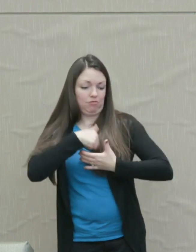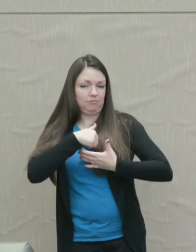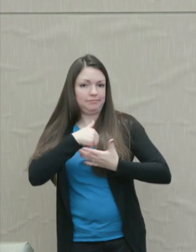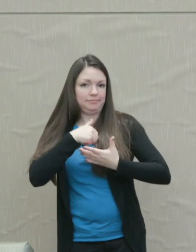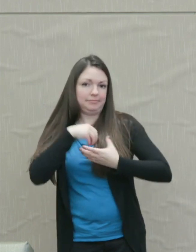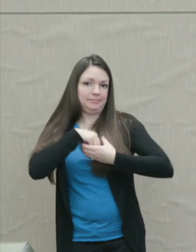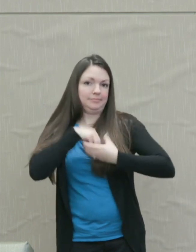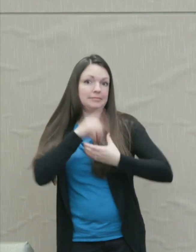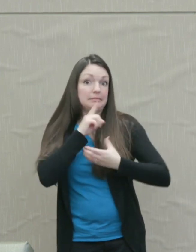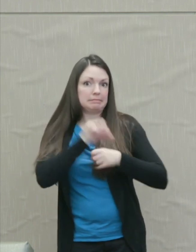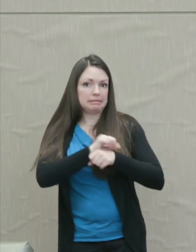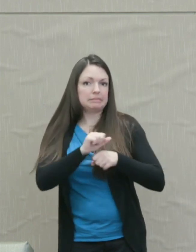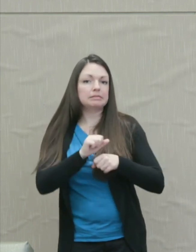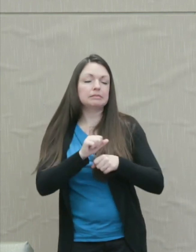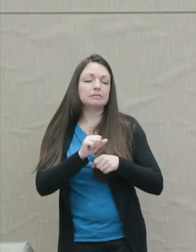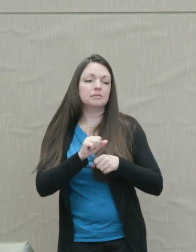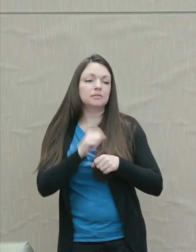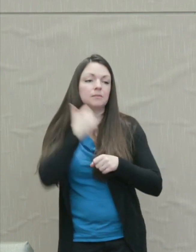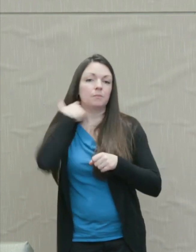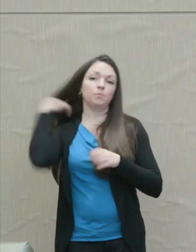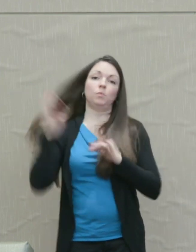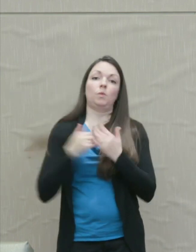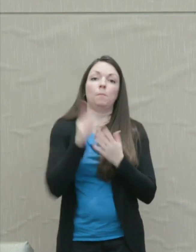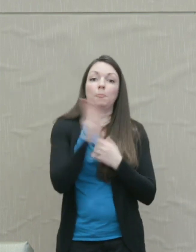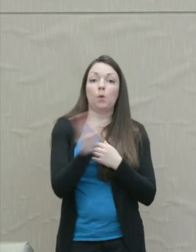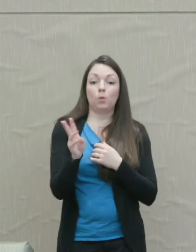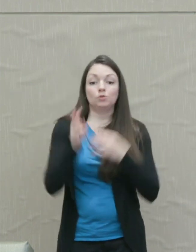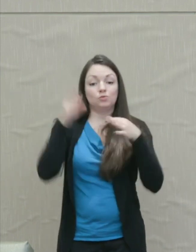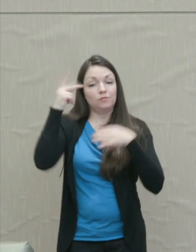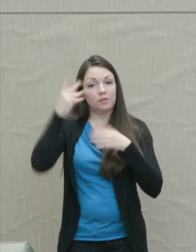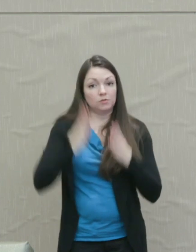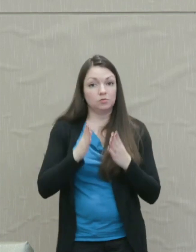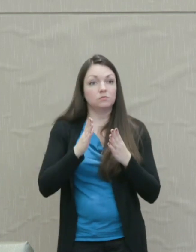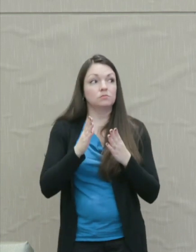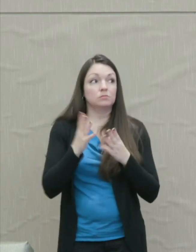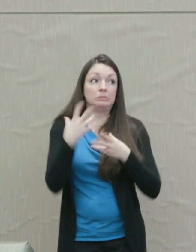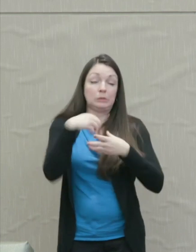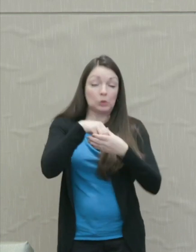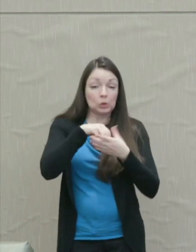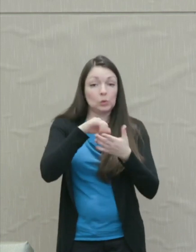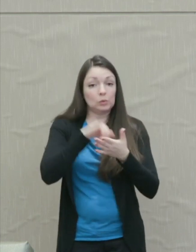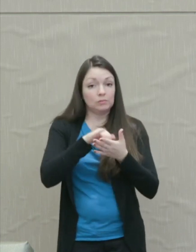All the Western philosophers who define anger do include that wish for retribution as a